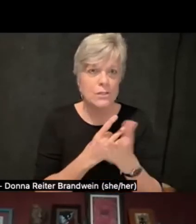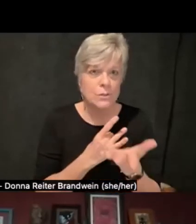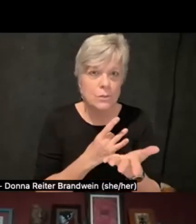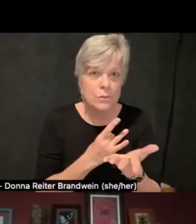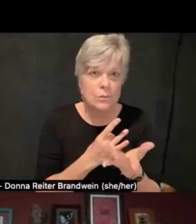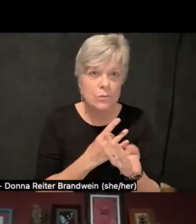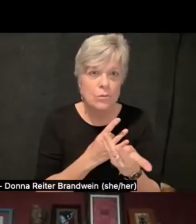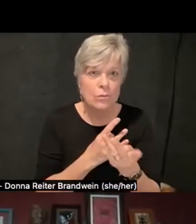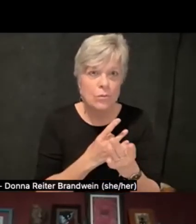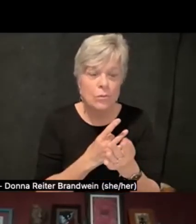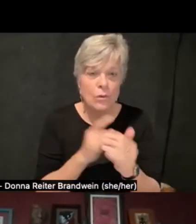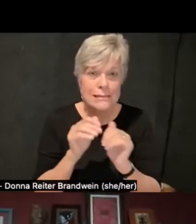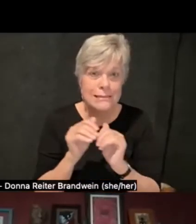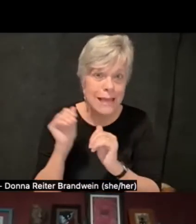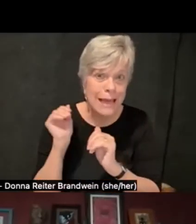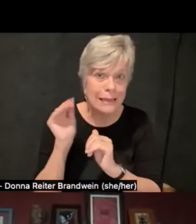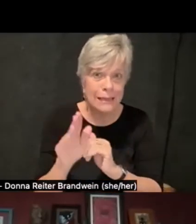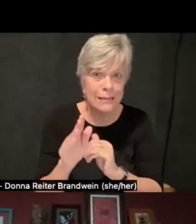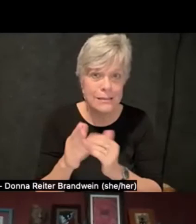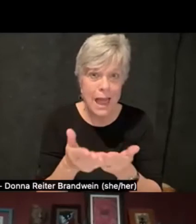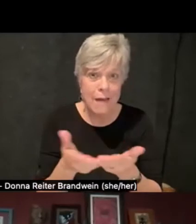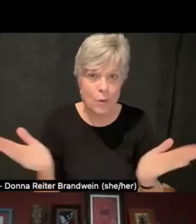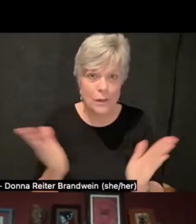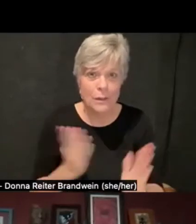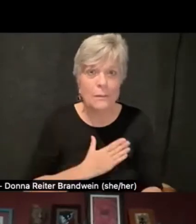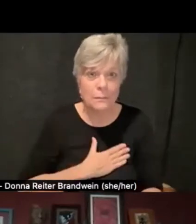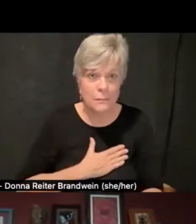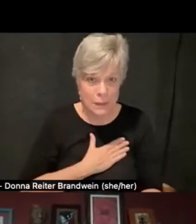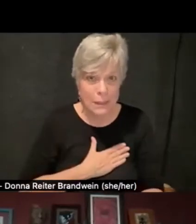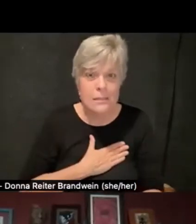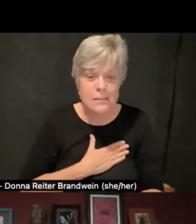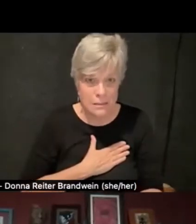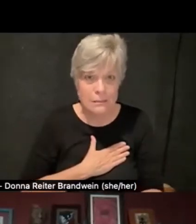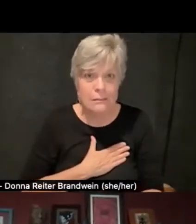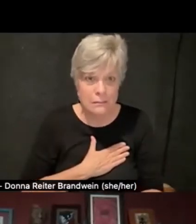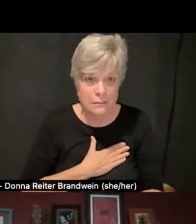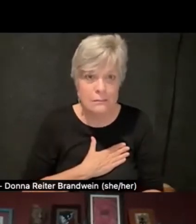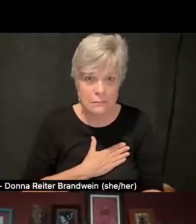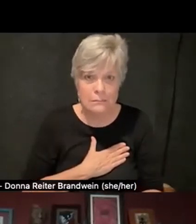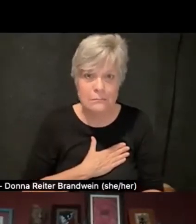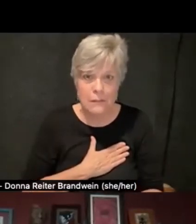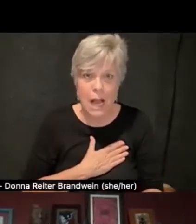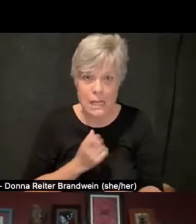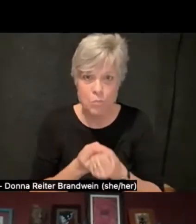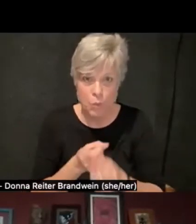this out to everyone, please feel empowered to do that. And if you can't figure it out,